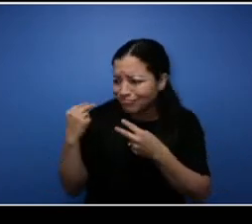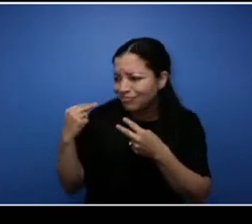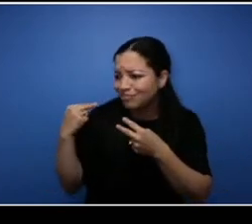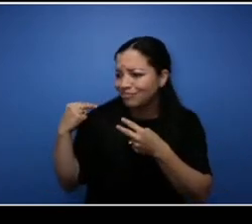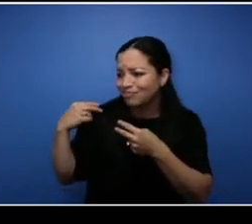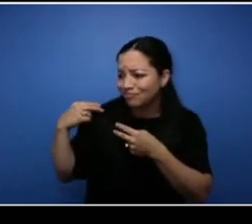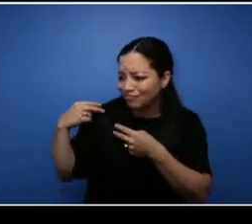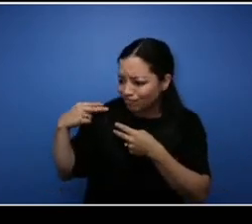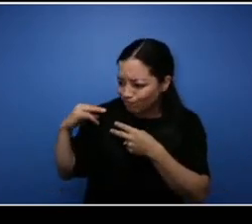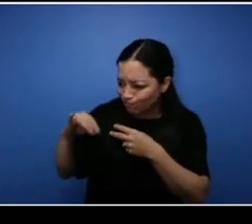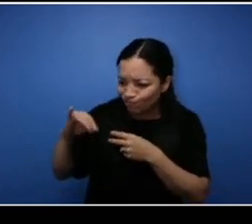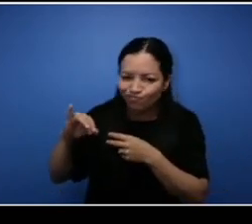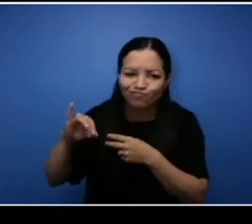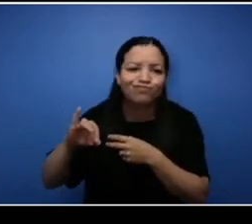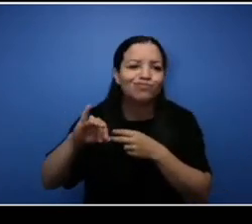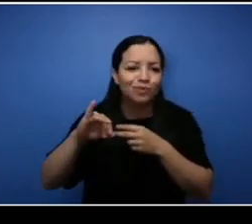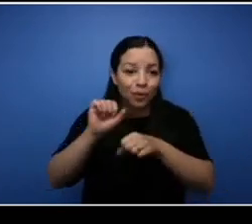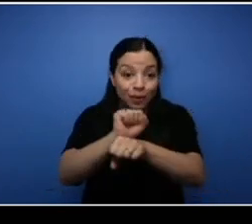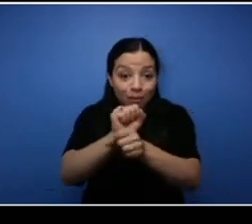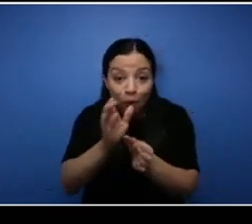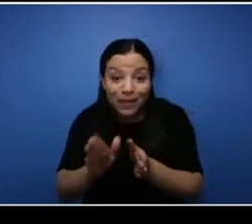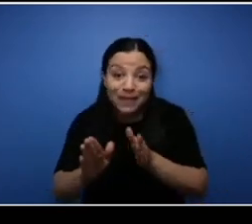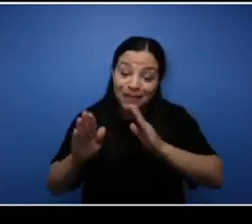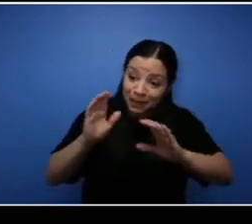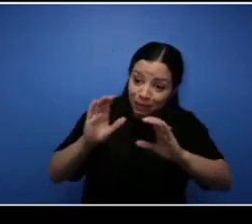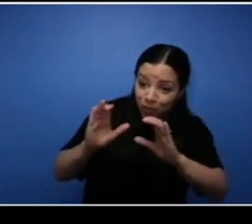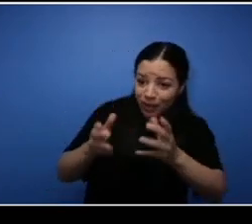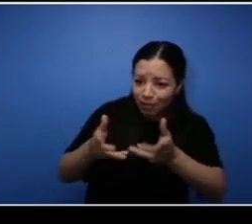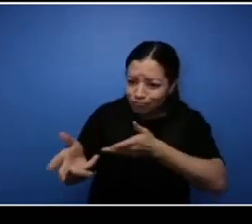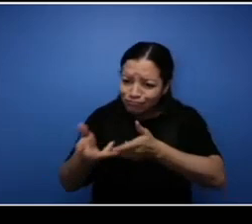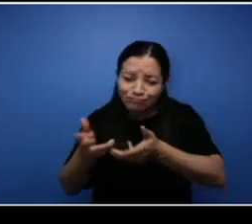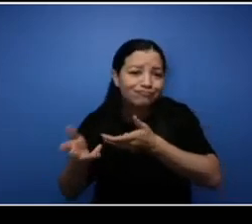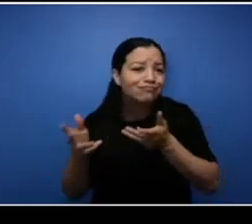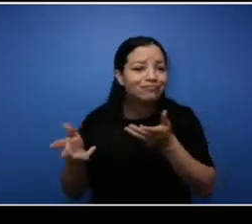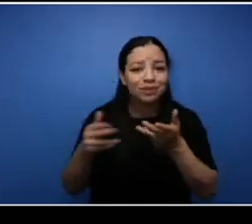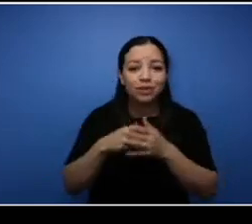with your employees better, communicating with your vendors and your suppliers those